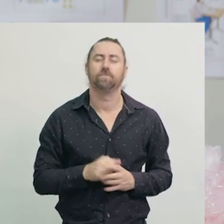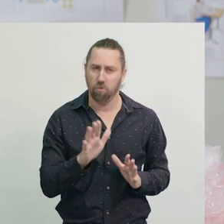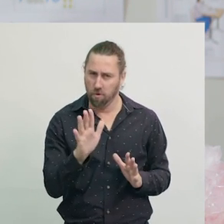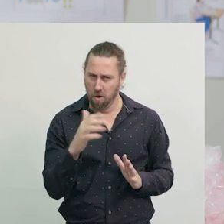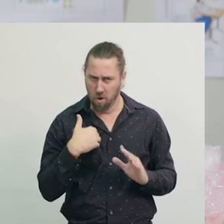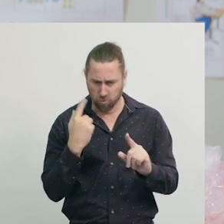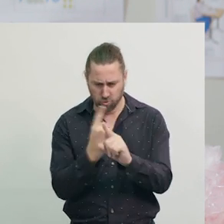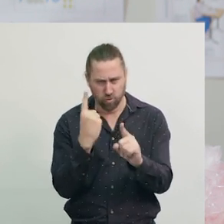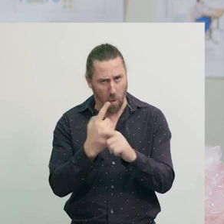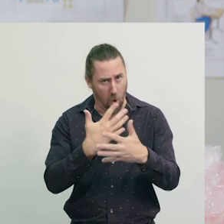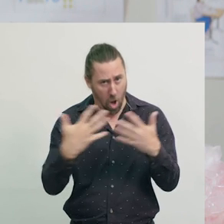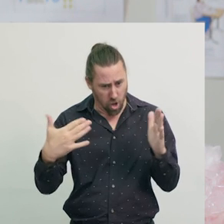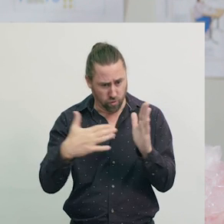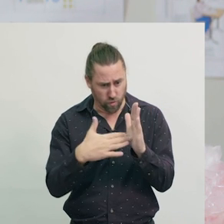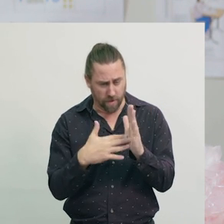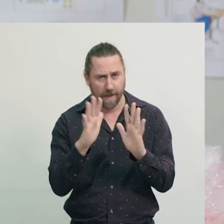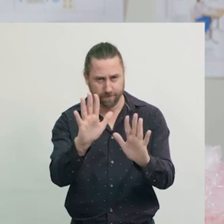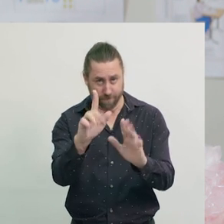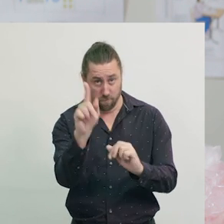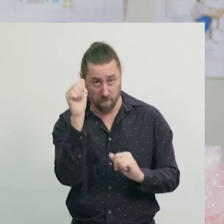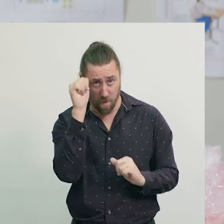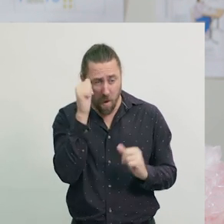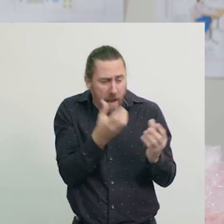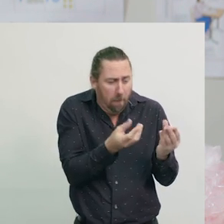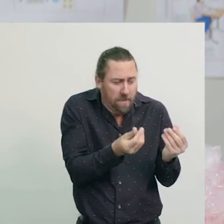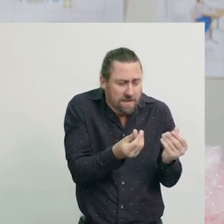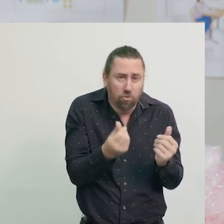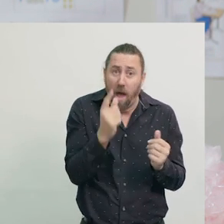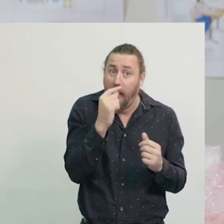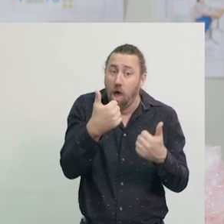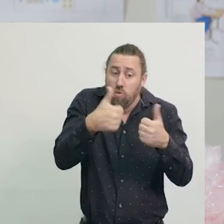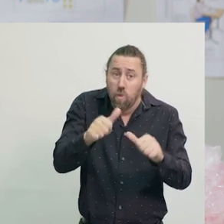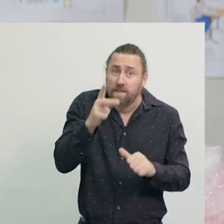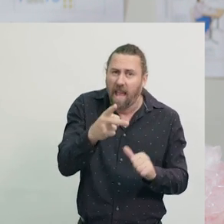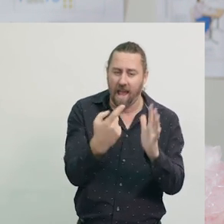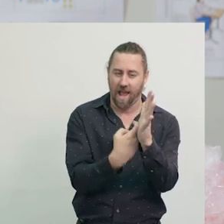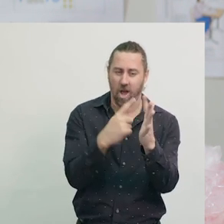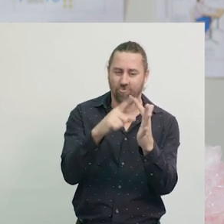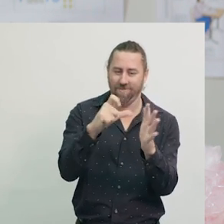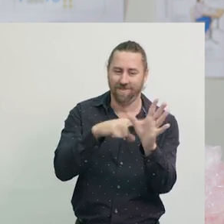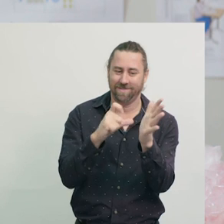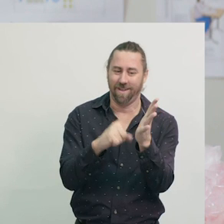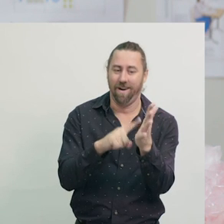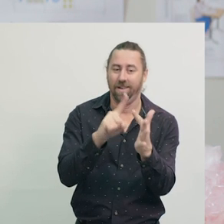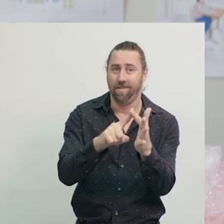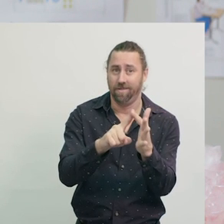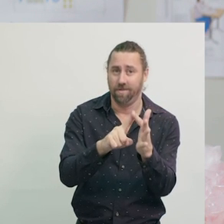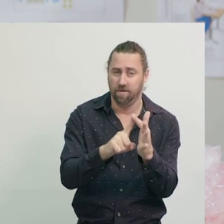We now know that some materials can be recycled, and we can sort materials at home,